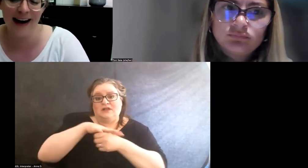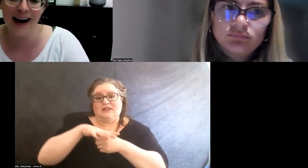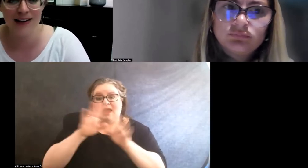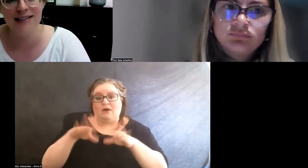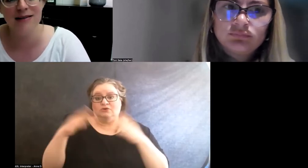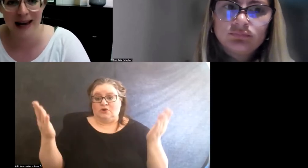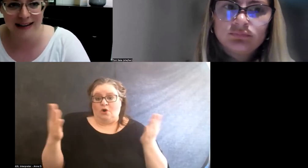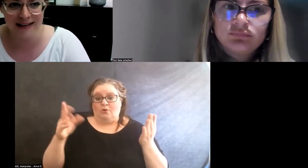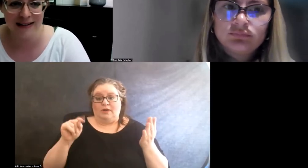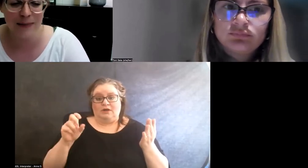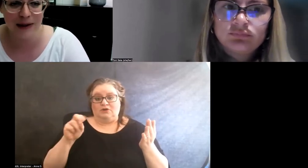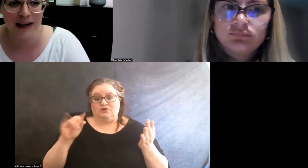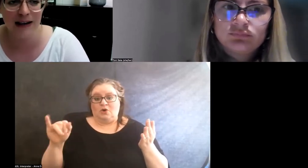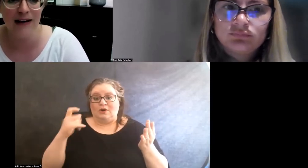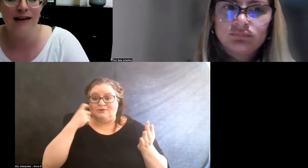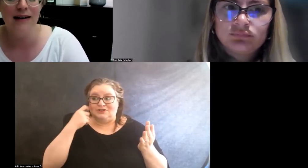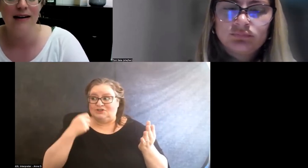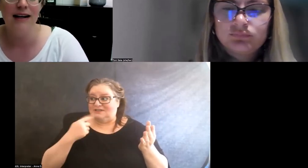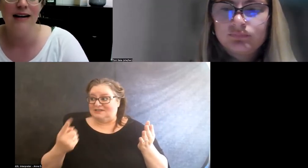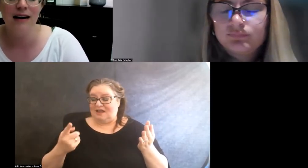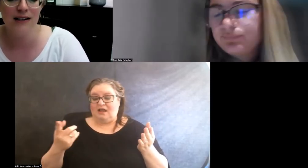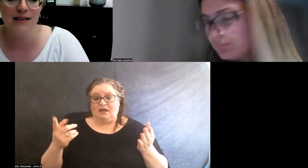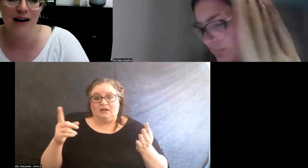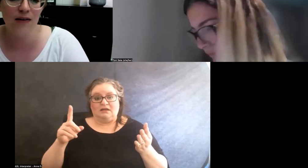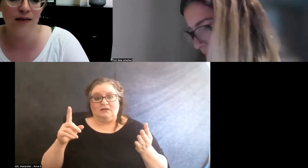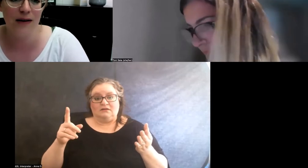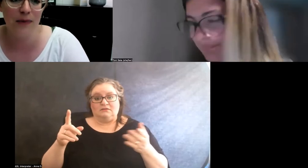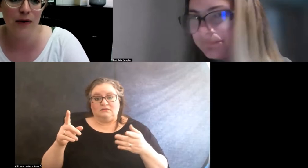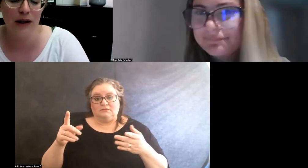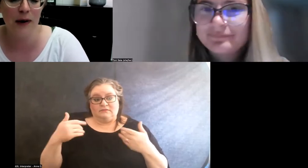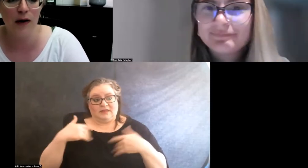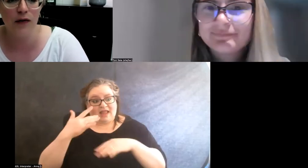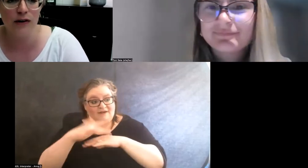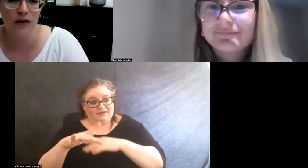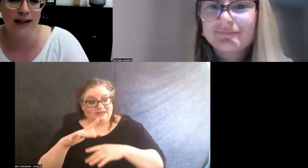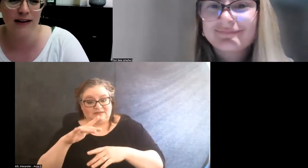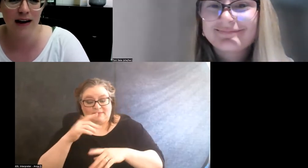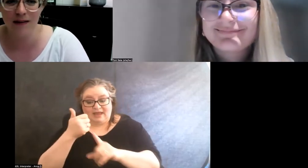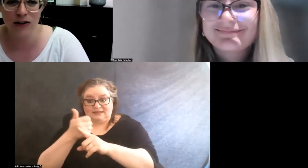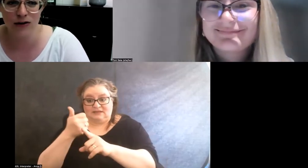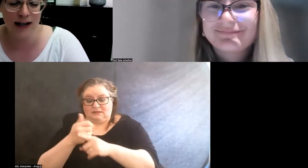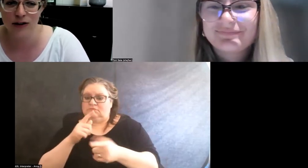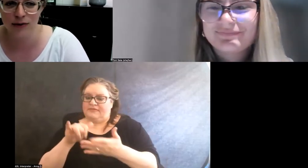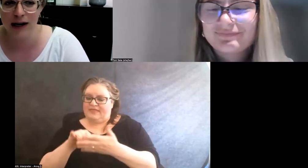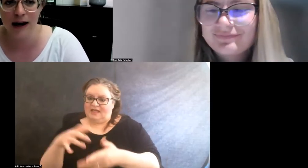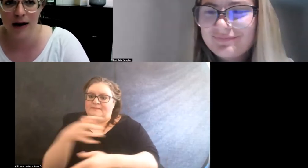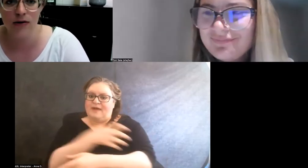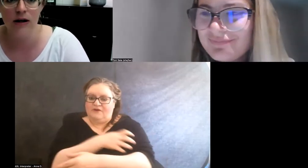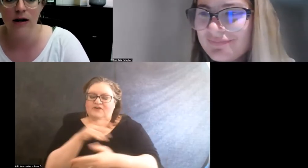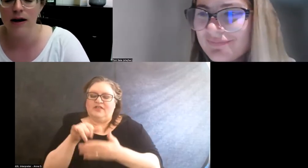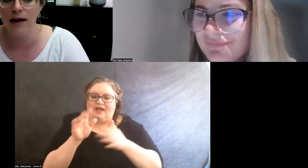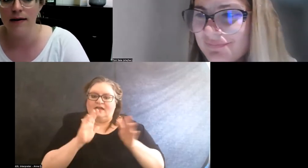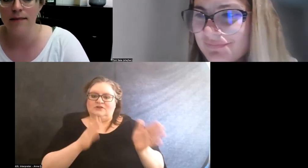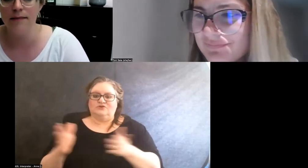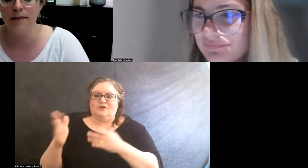like having a space to be in and of itself can be really powerful. So that's kind of our strategy right now.